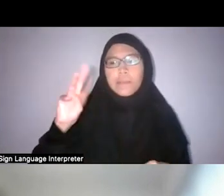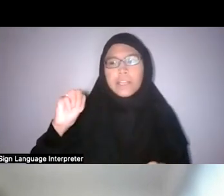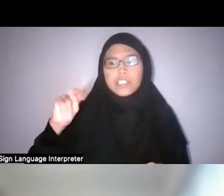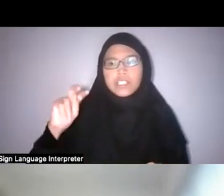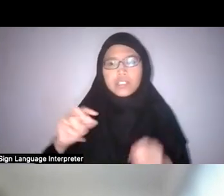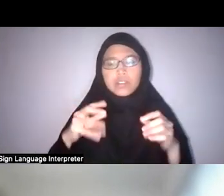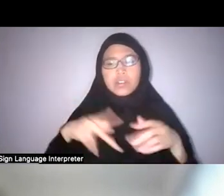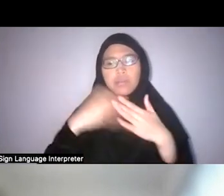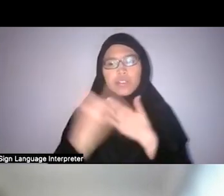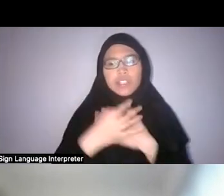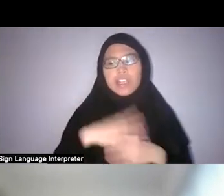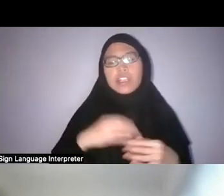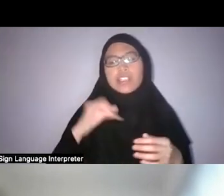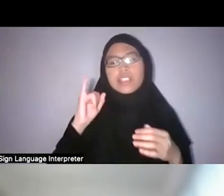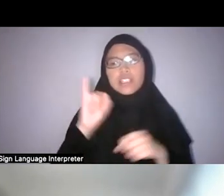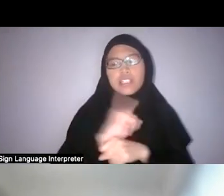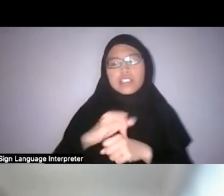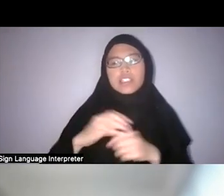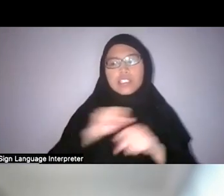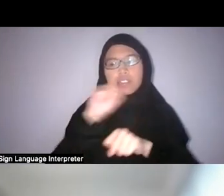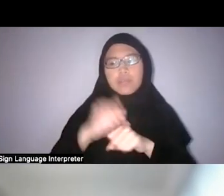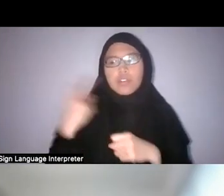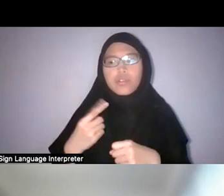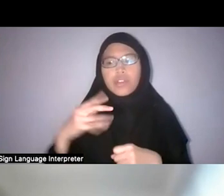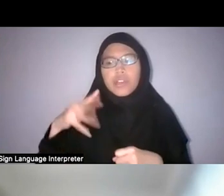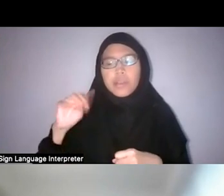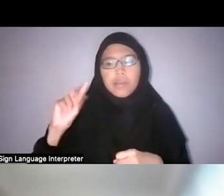It’s always the mangrove, right, or the swamp that needs to be—